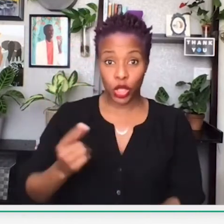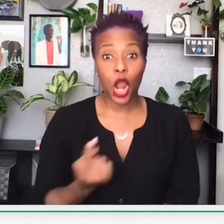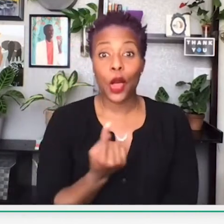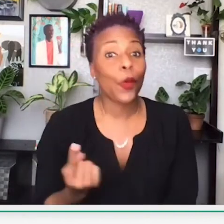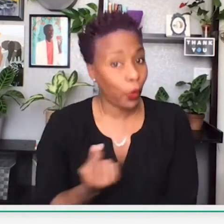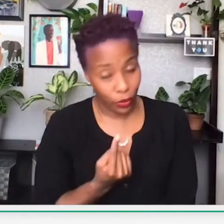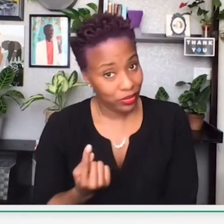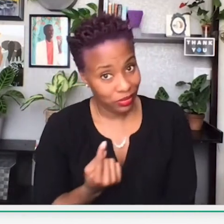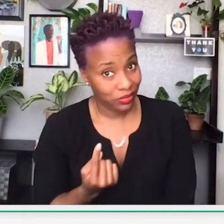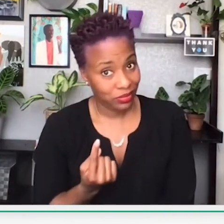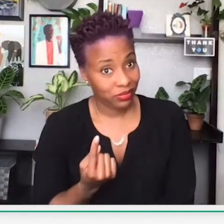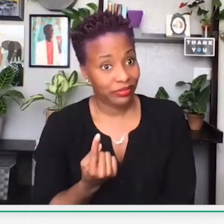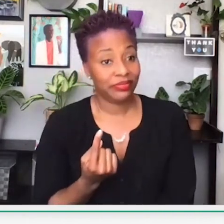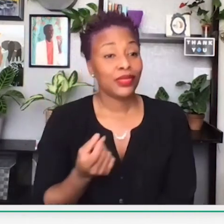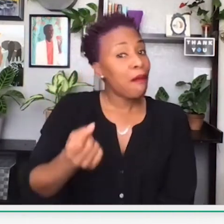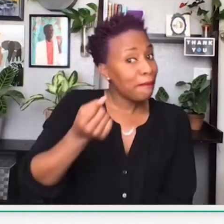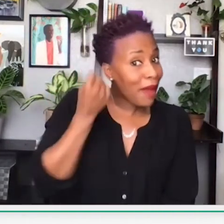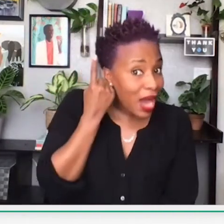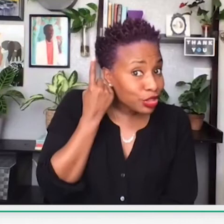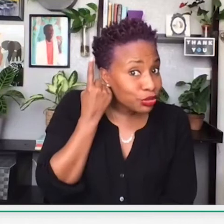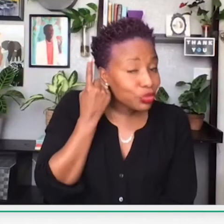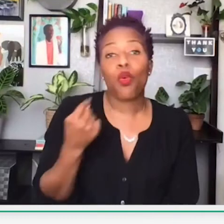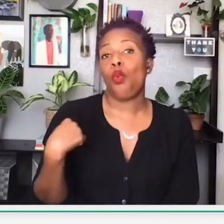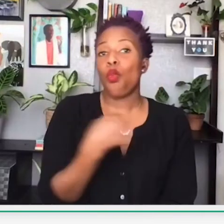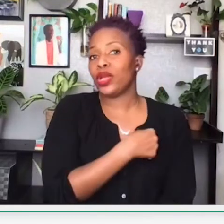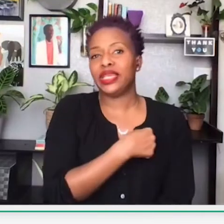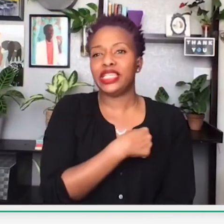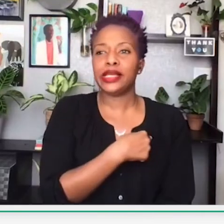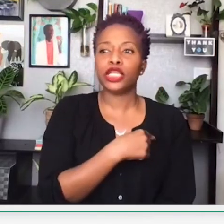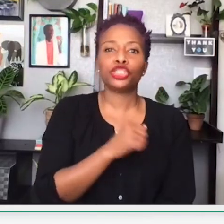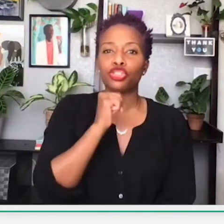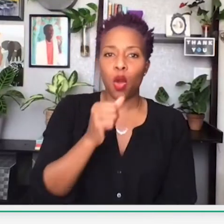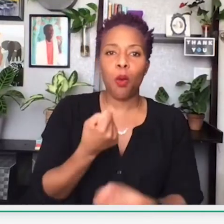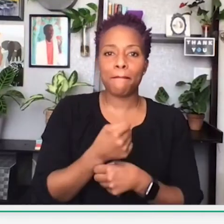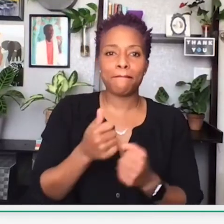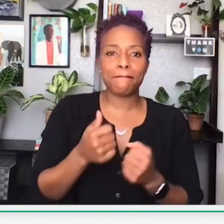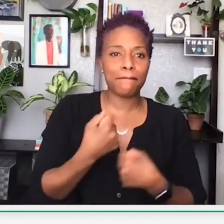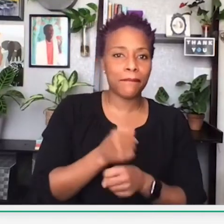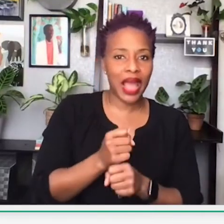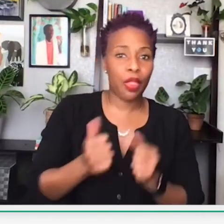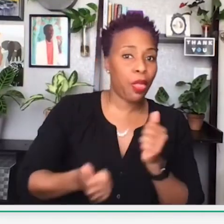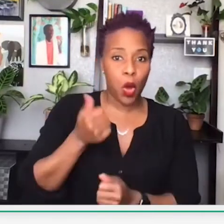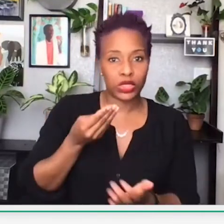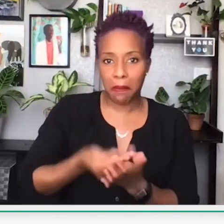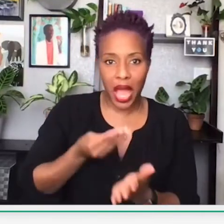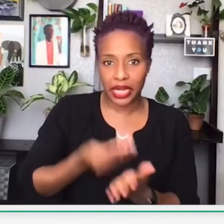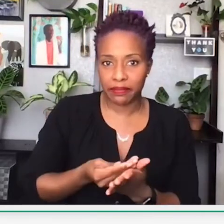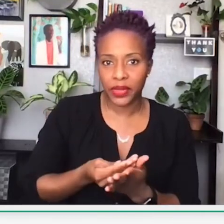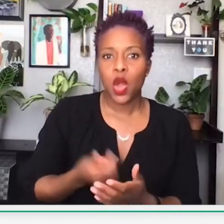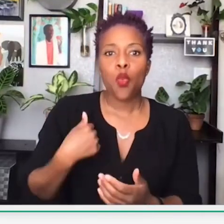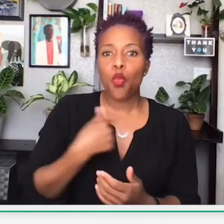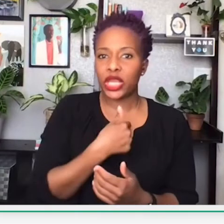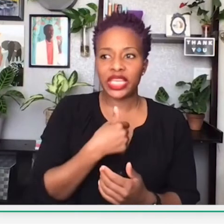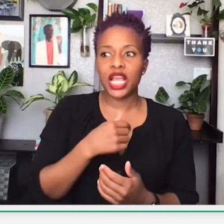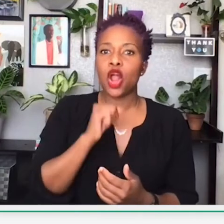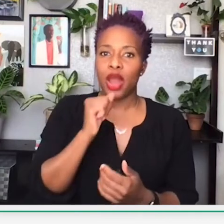number is from just the black community alone. Mind you, we don't make the most money.